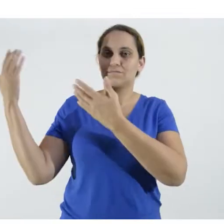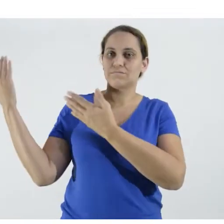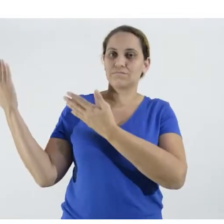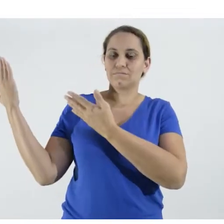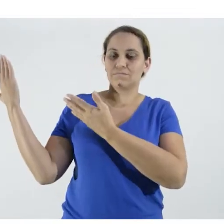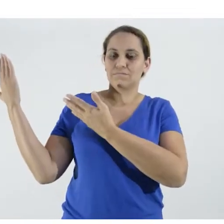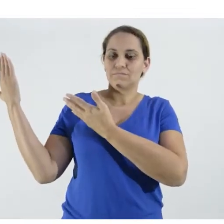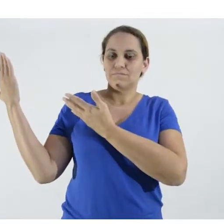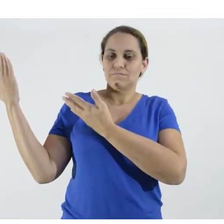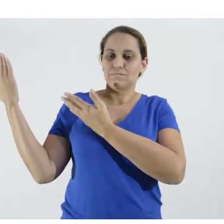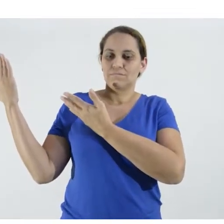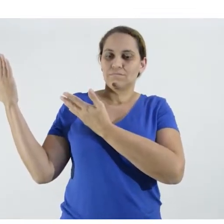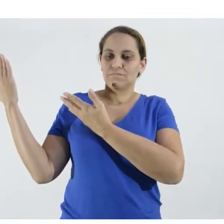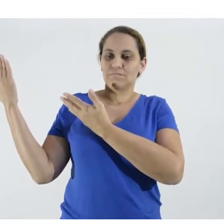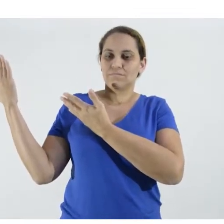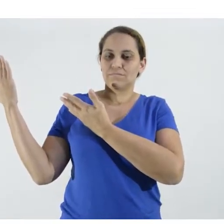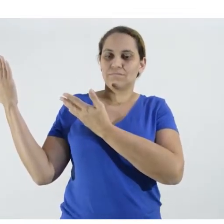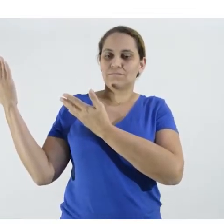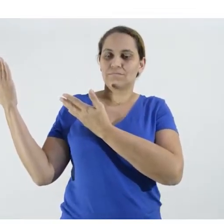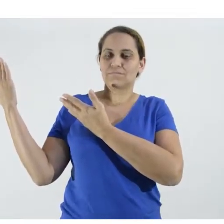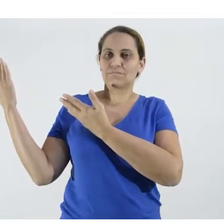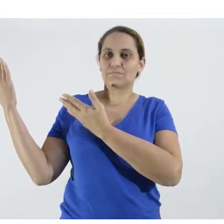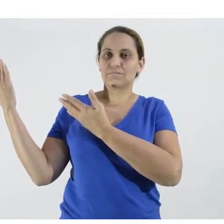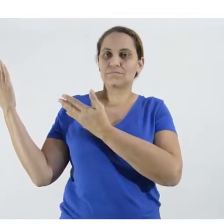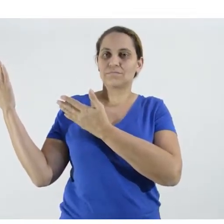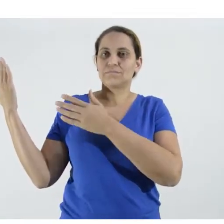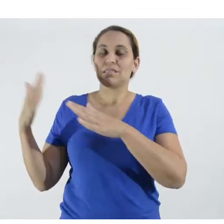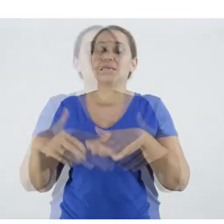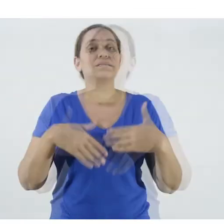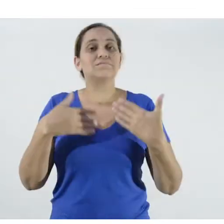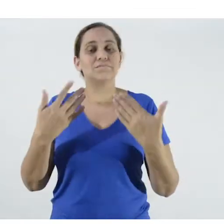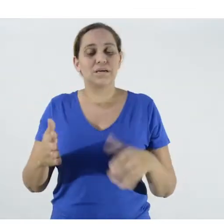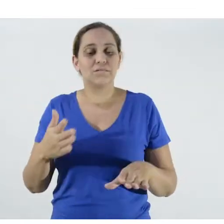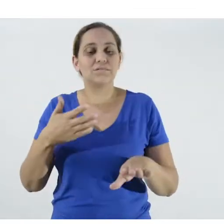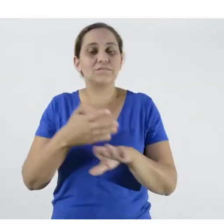The situation may have improved a little, but we still don't know. Internet access and